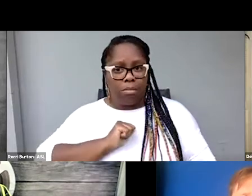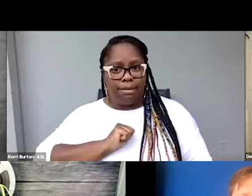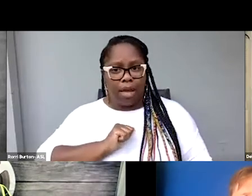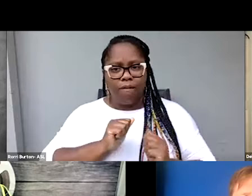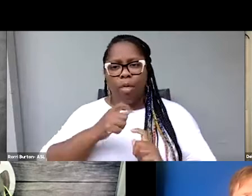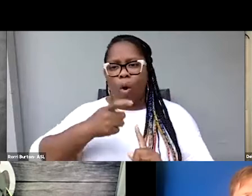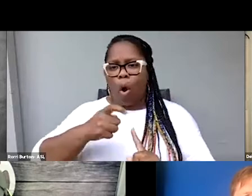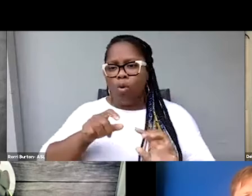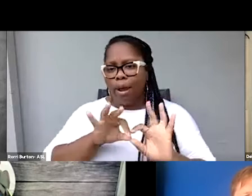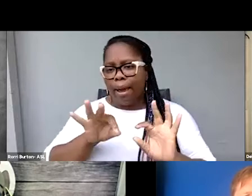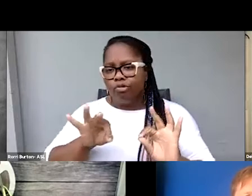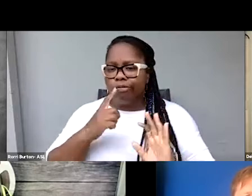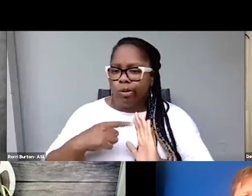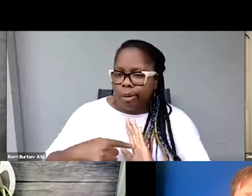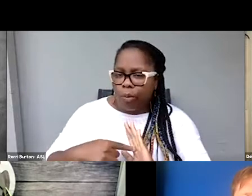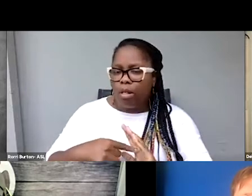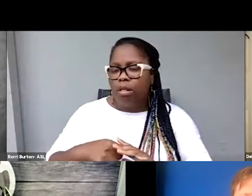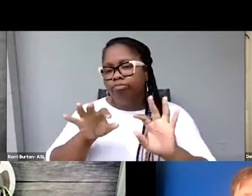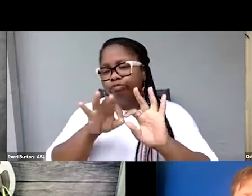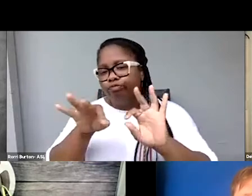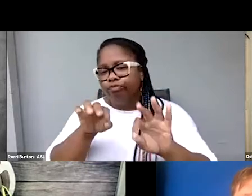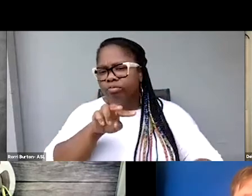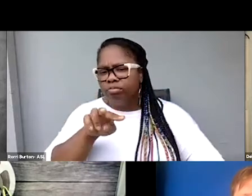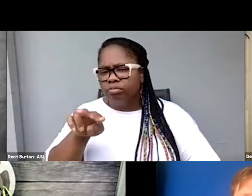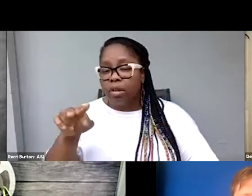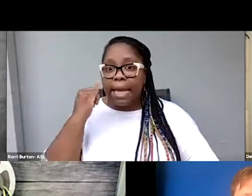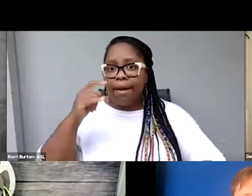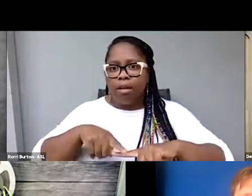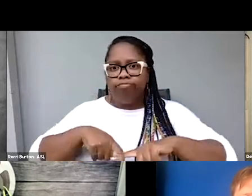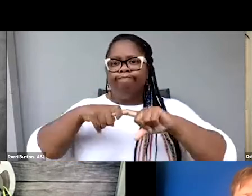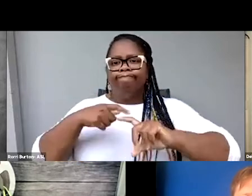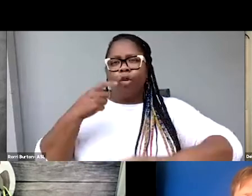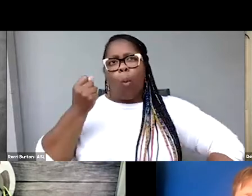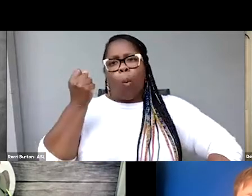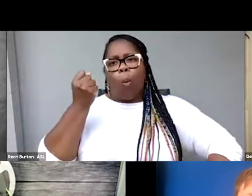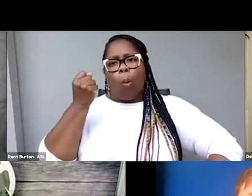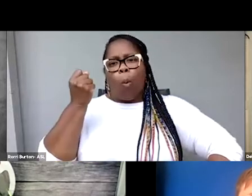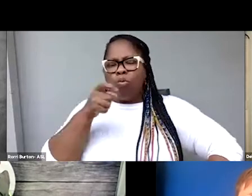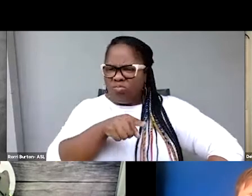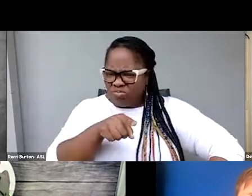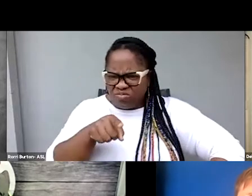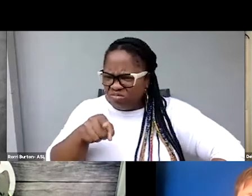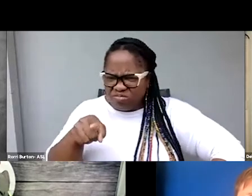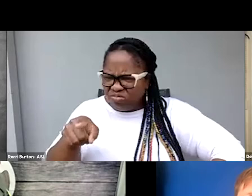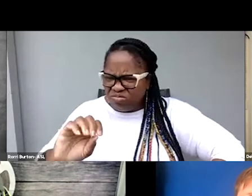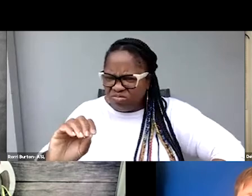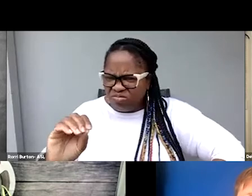for instance, where it won't take into account long pauses in what someone is saying and then reveals.